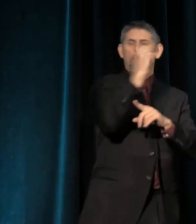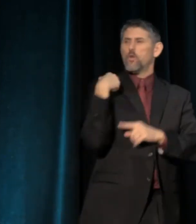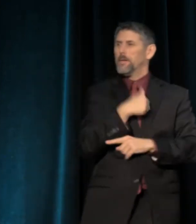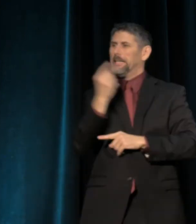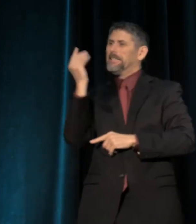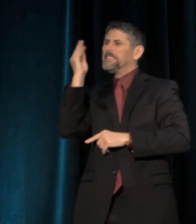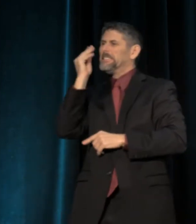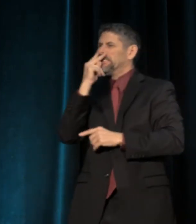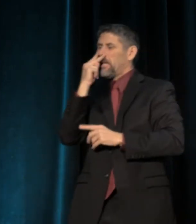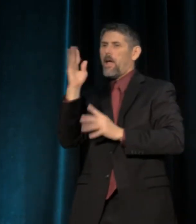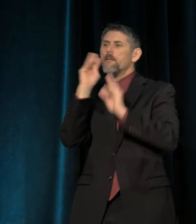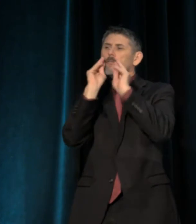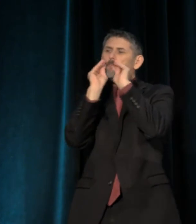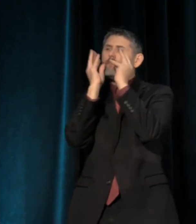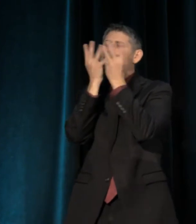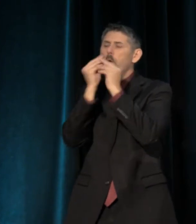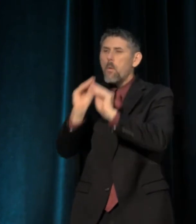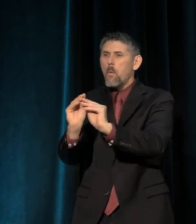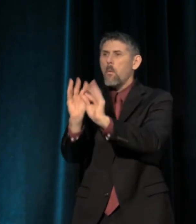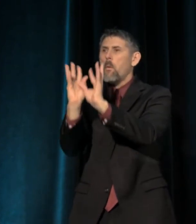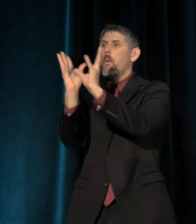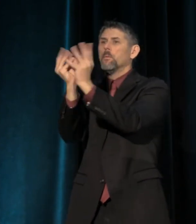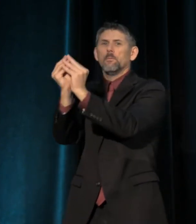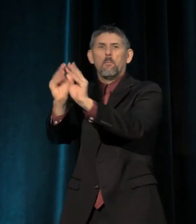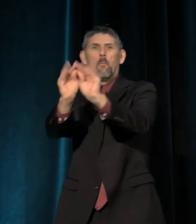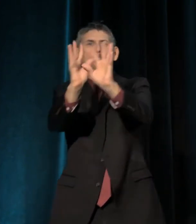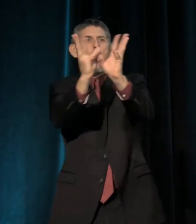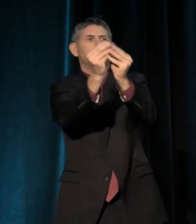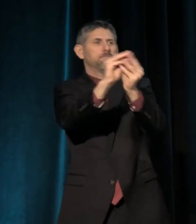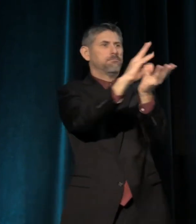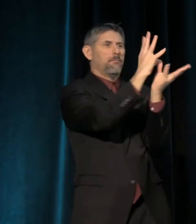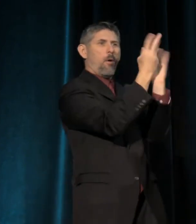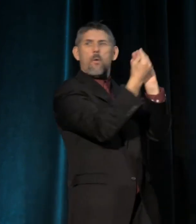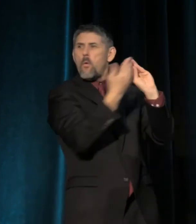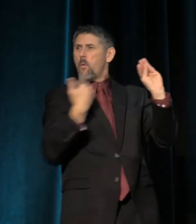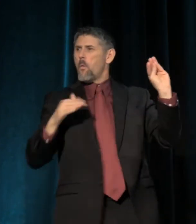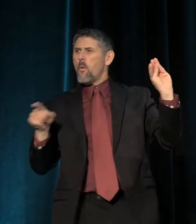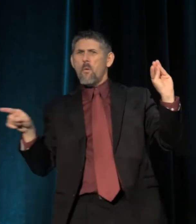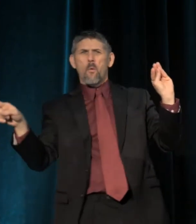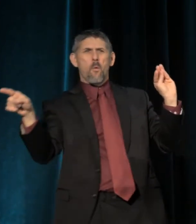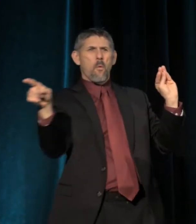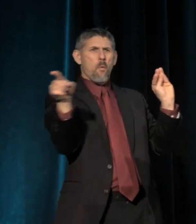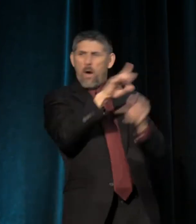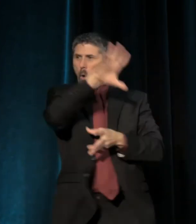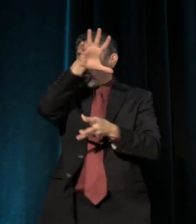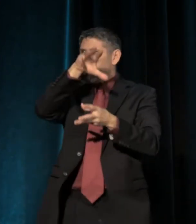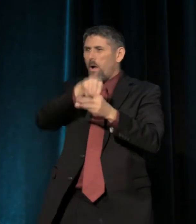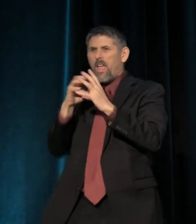of all these different types of identity in arts movements from that, and within that, and intersecting with that --